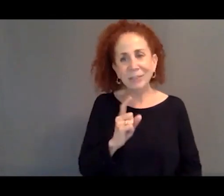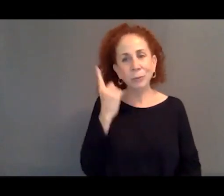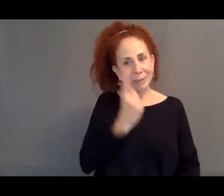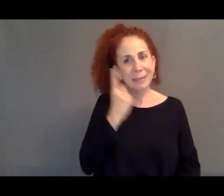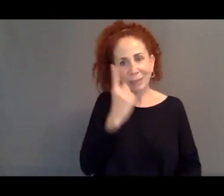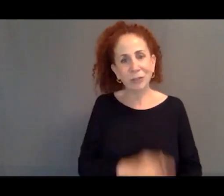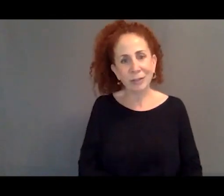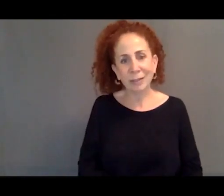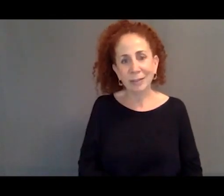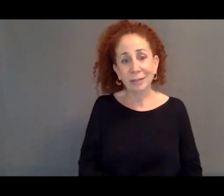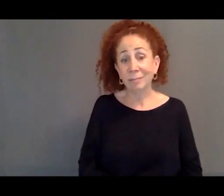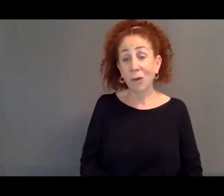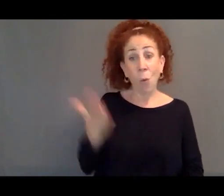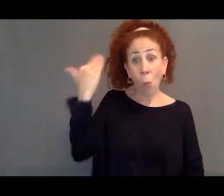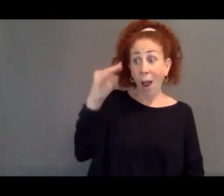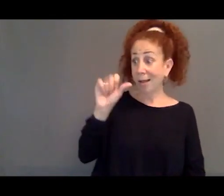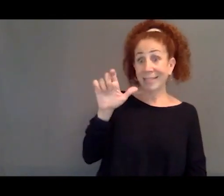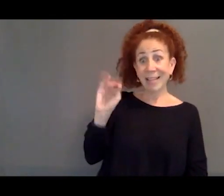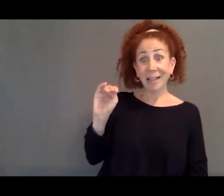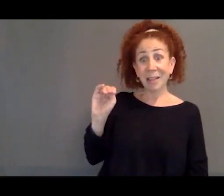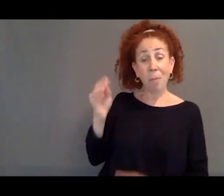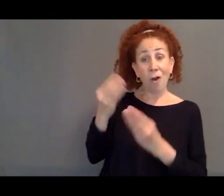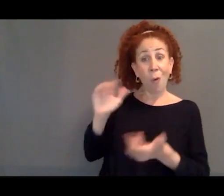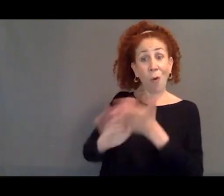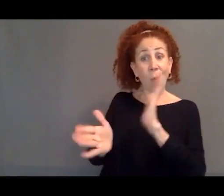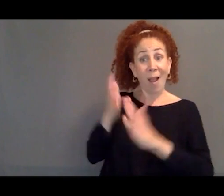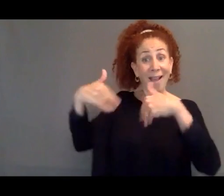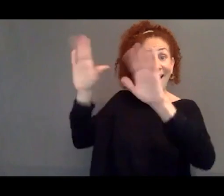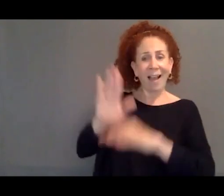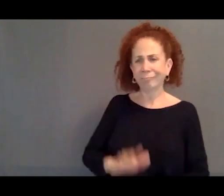that asylum is not going to go away